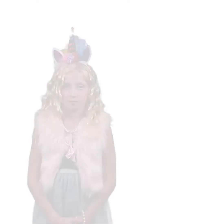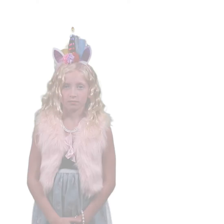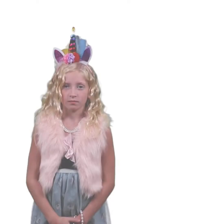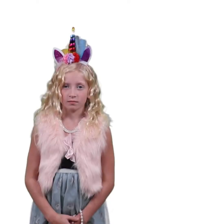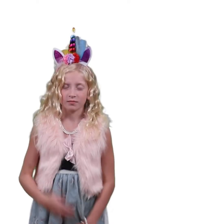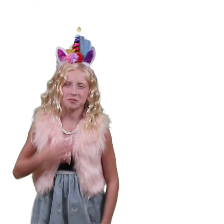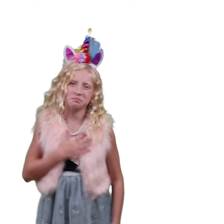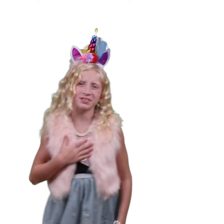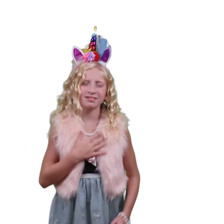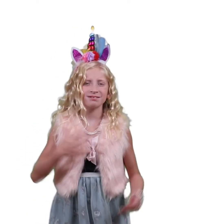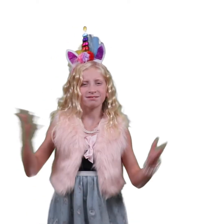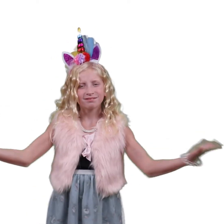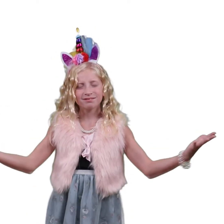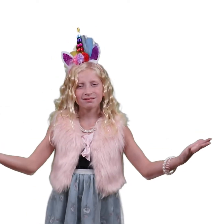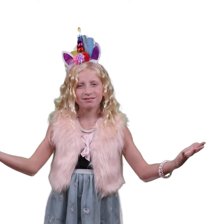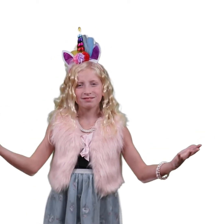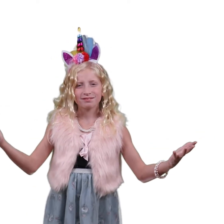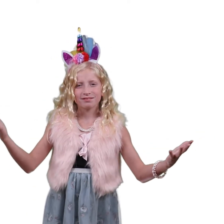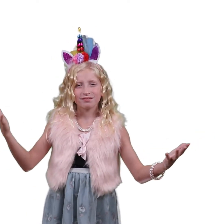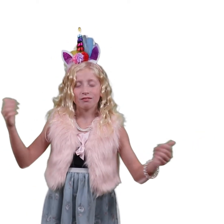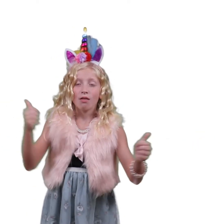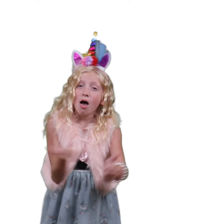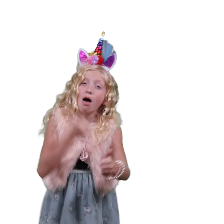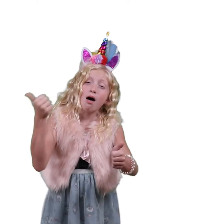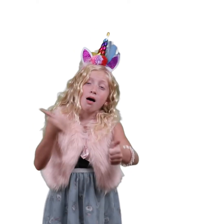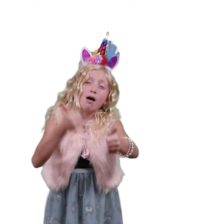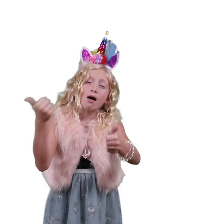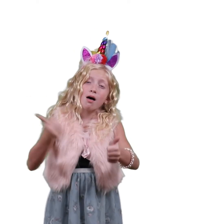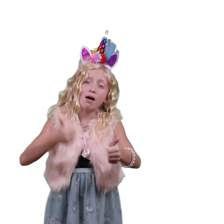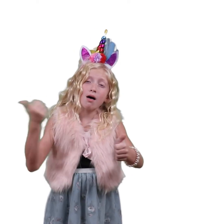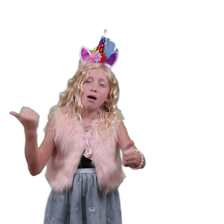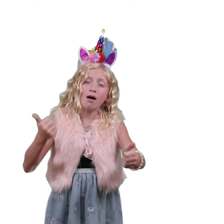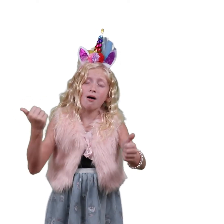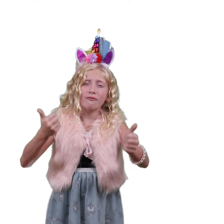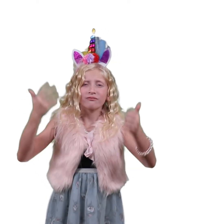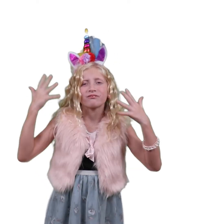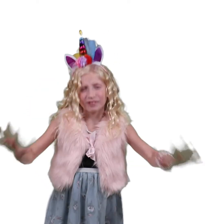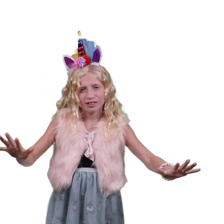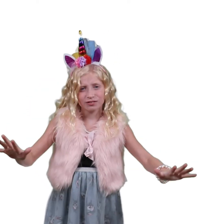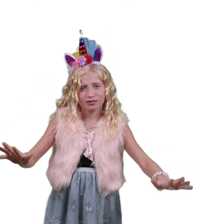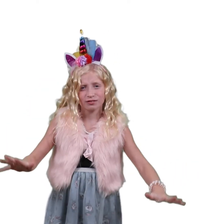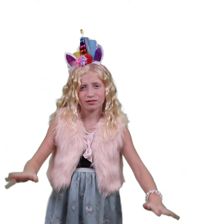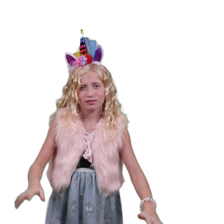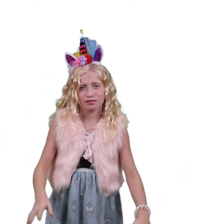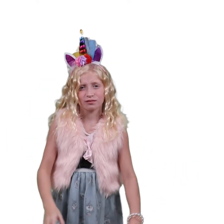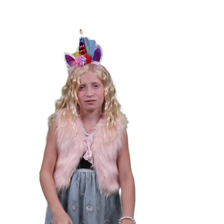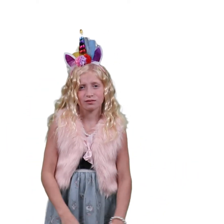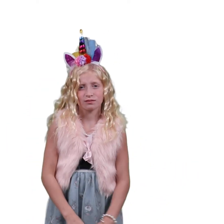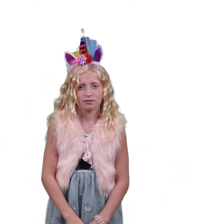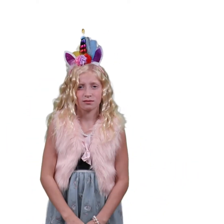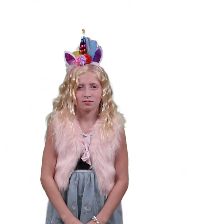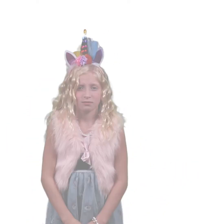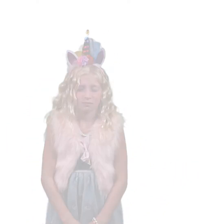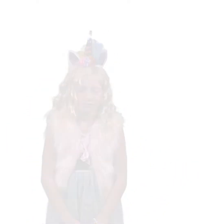“Please don't chase me anymore,” she asked the screaming crowd.